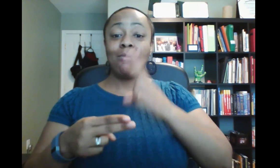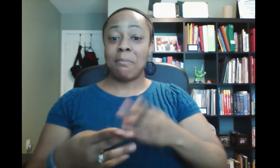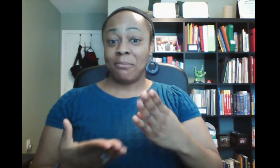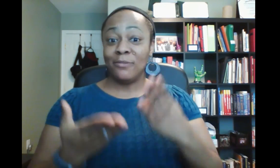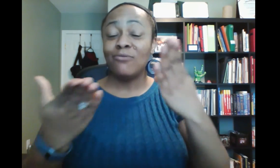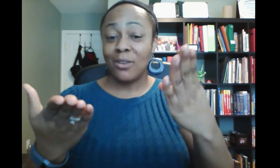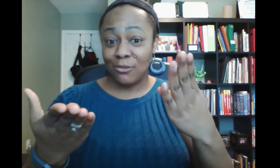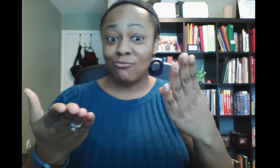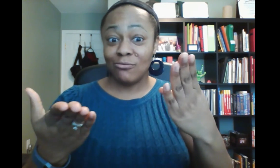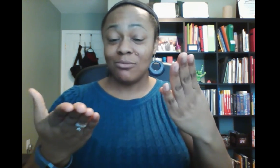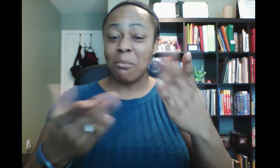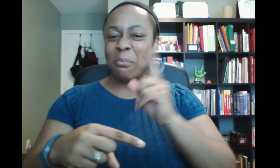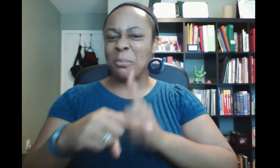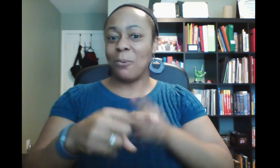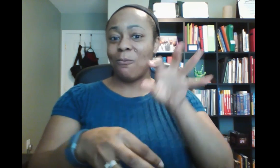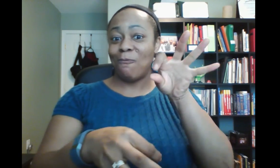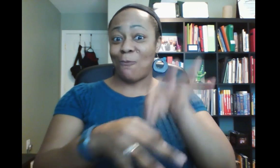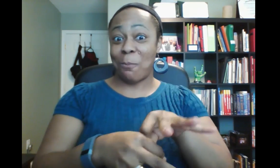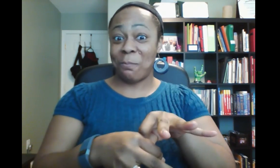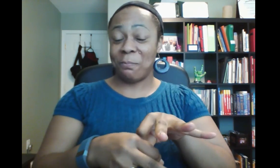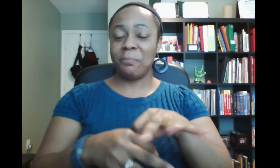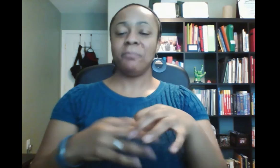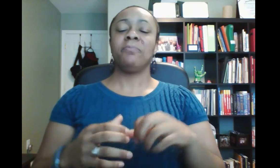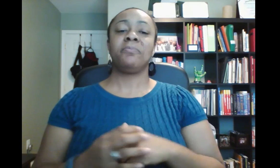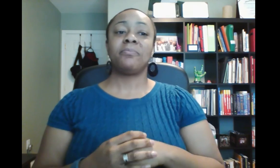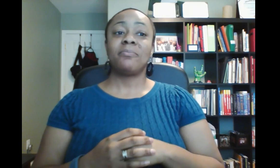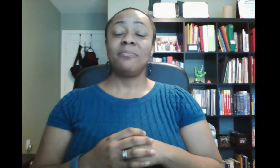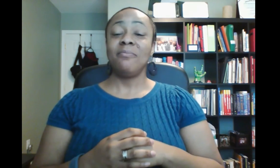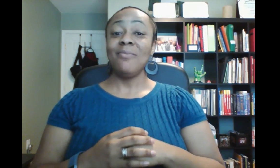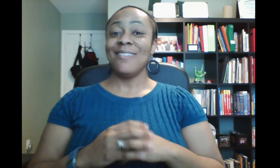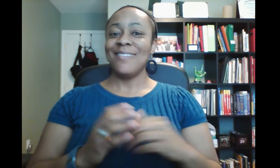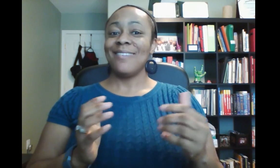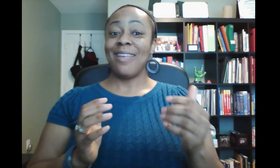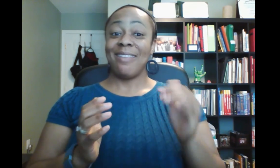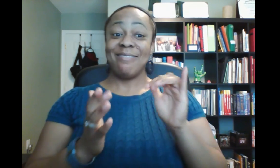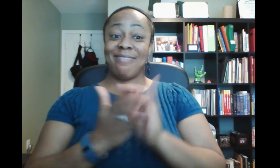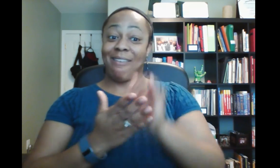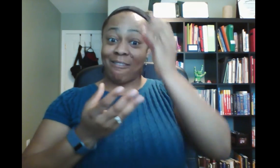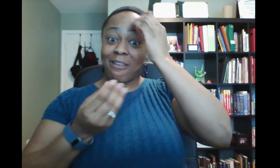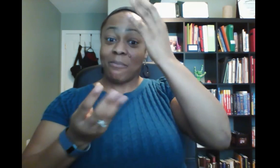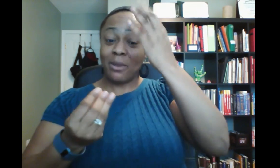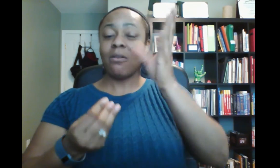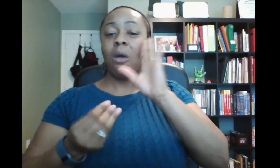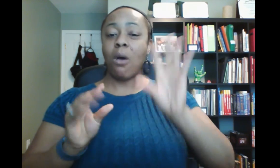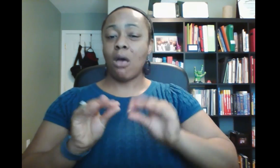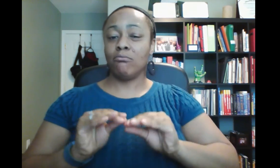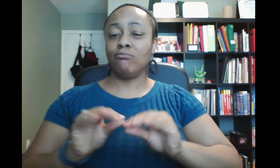will take place prior to the conference. More details will be posted soon